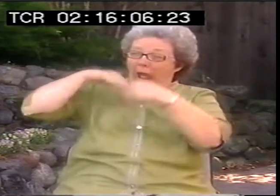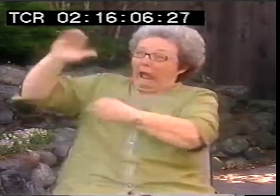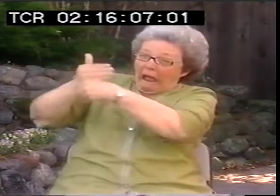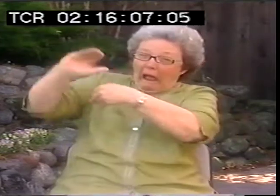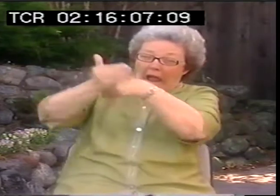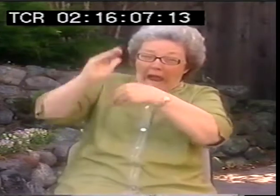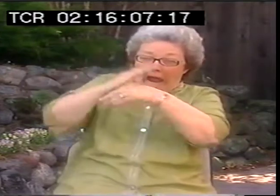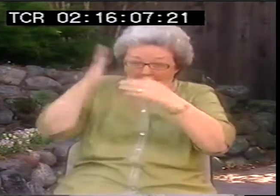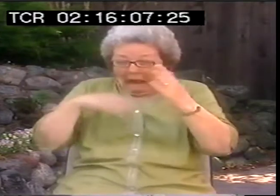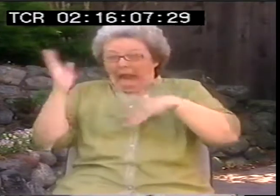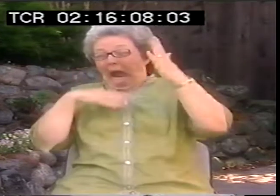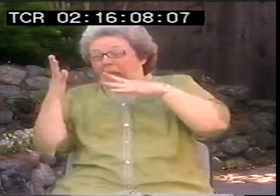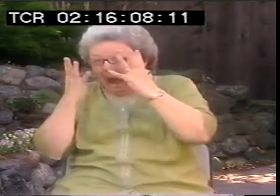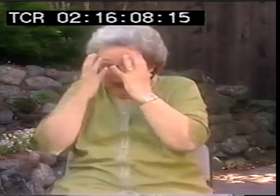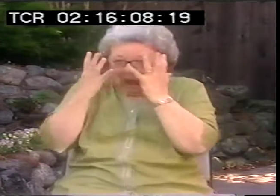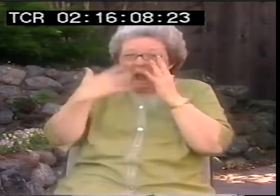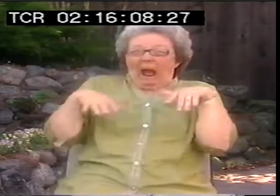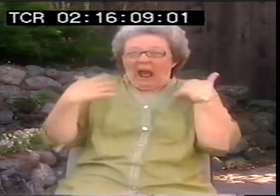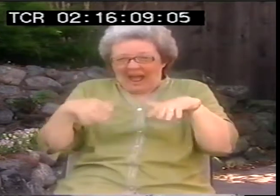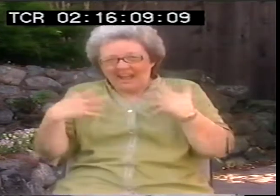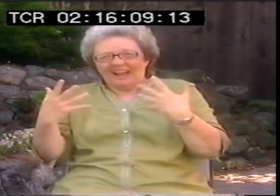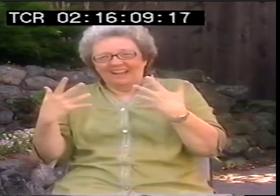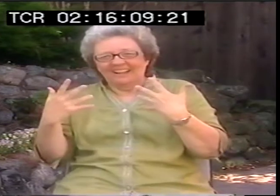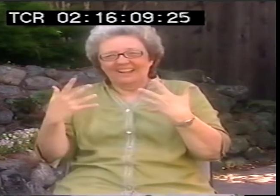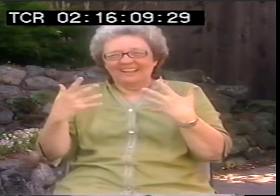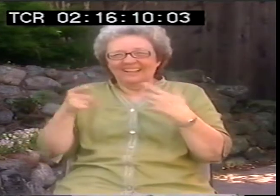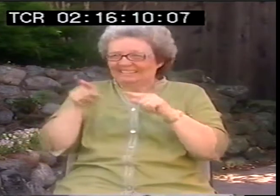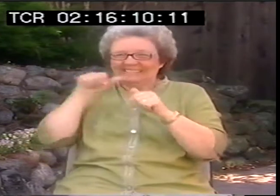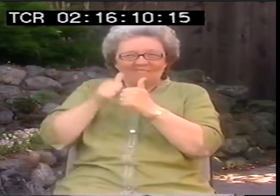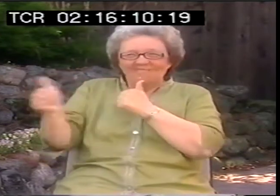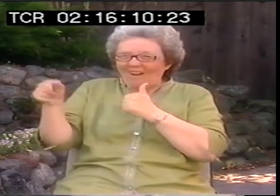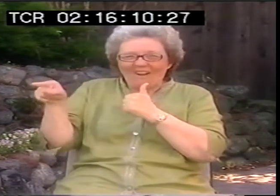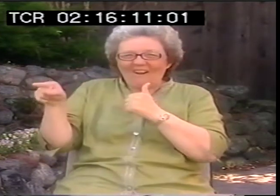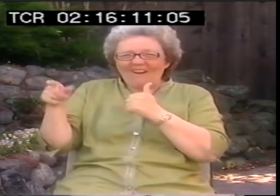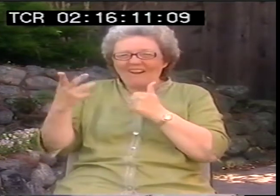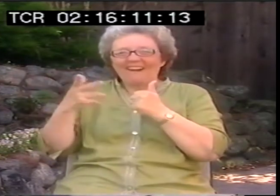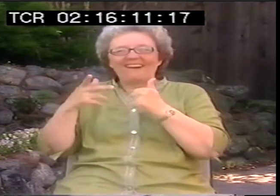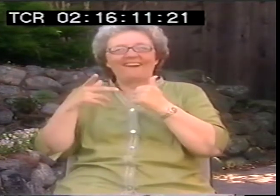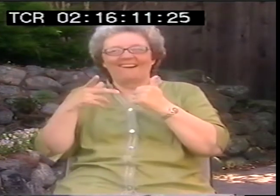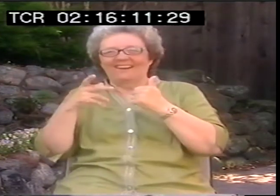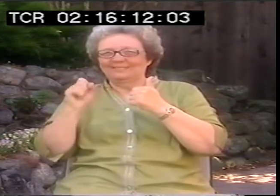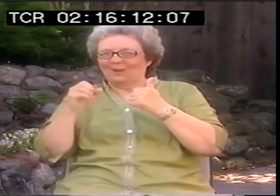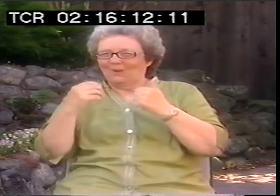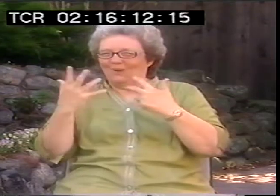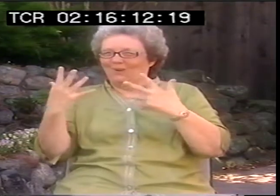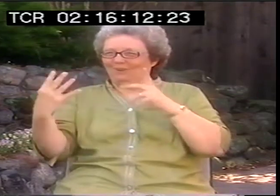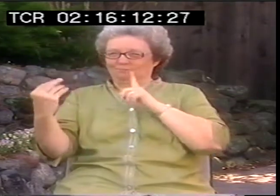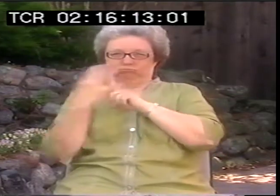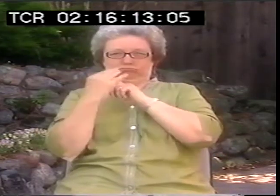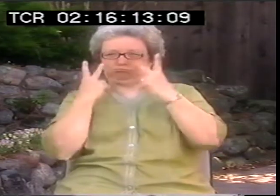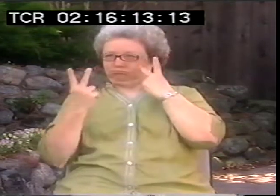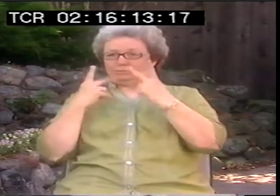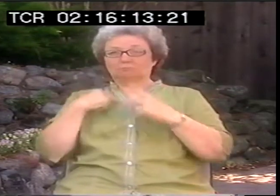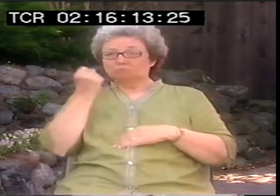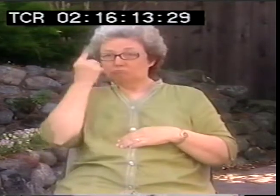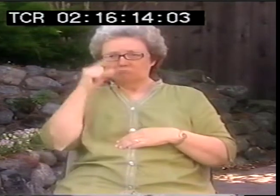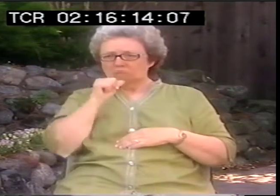to close the dorms, the windows in the dorms, but it would get through and we'd be crying all the time from the tear gas. So I saw all this.